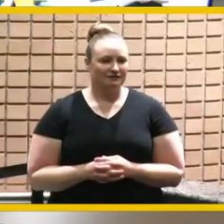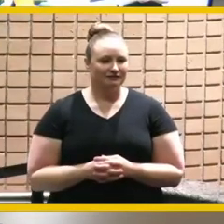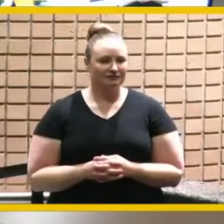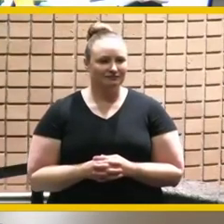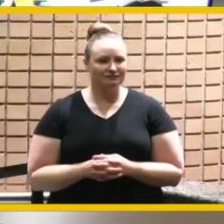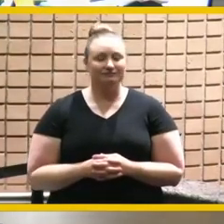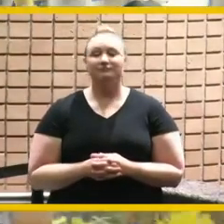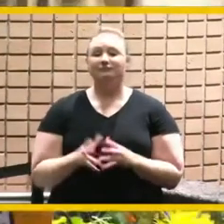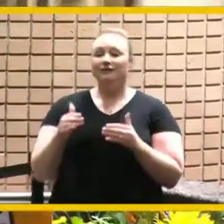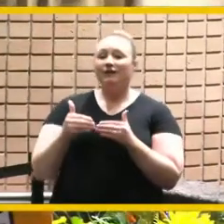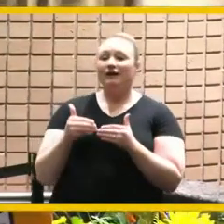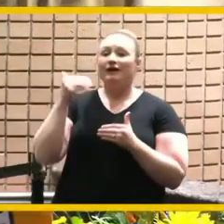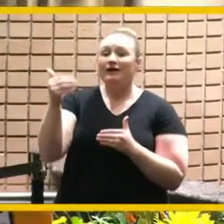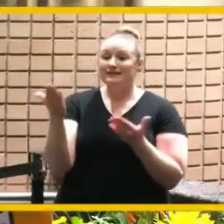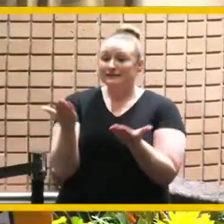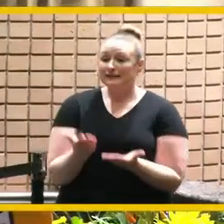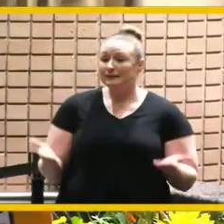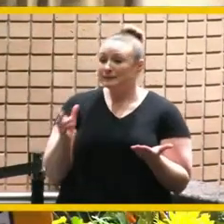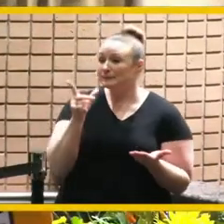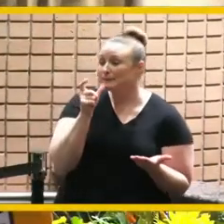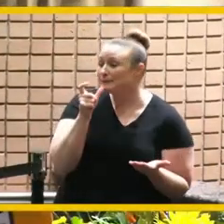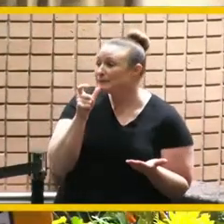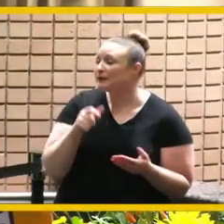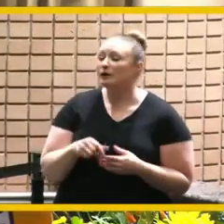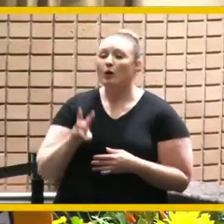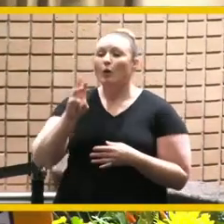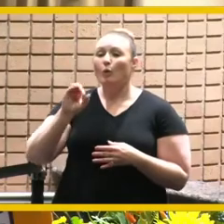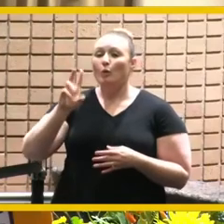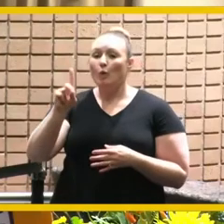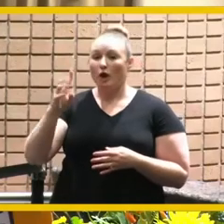next we have with us here uh ward 4 council member chuck under